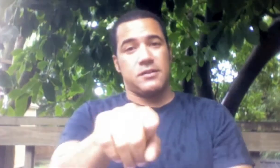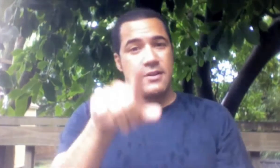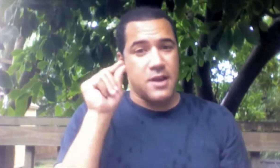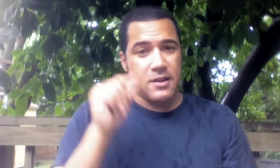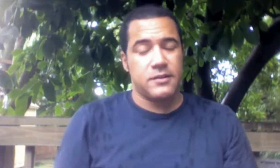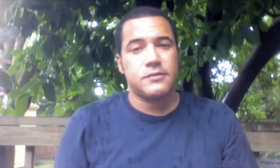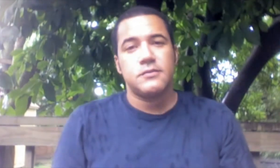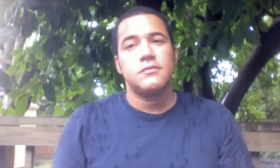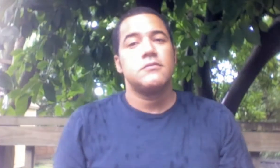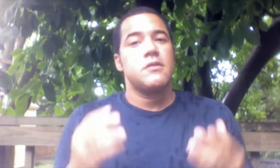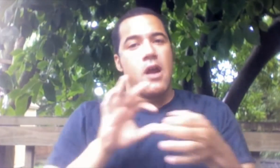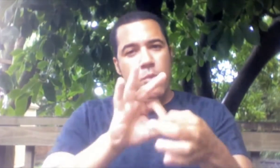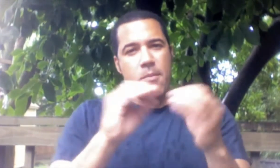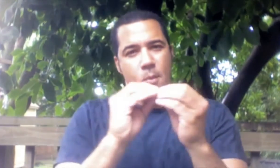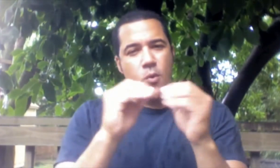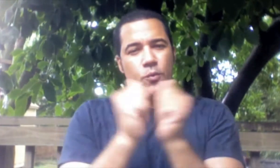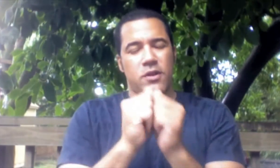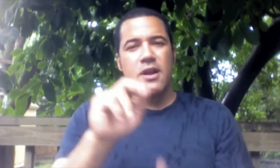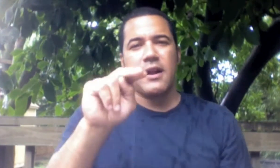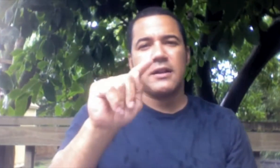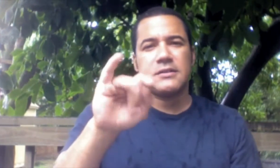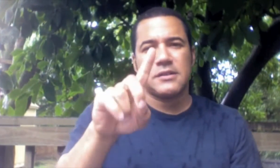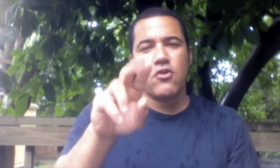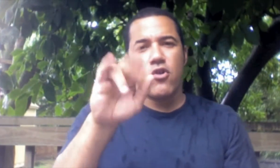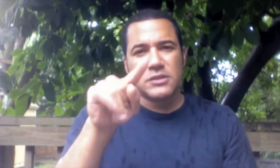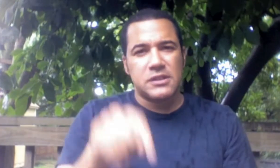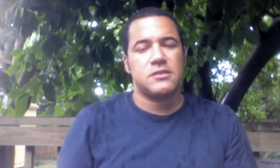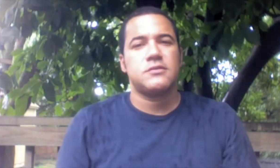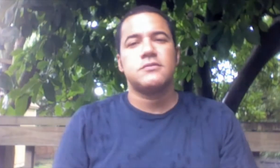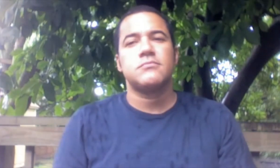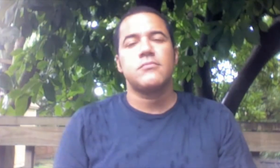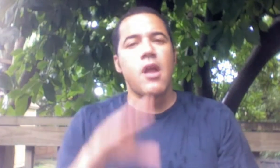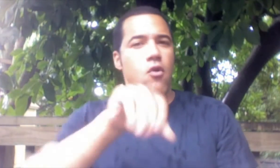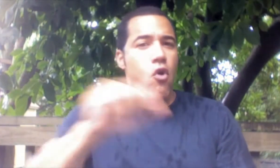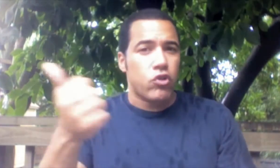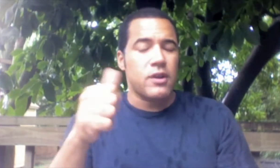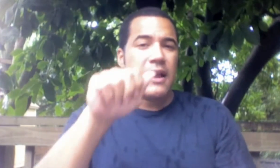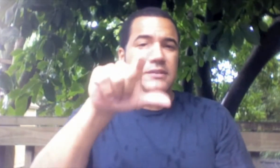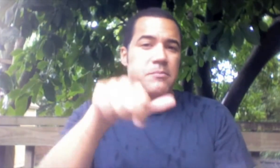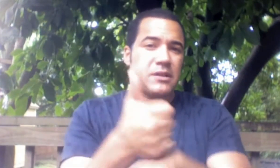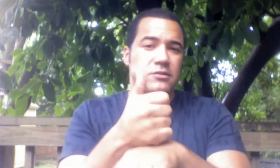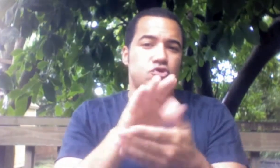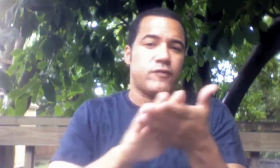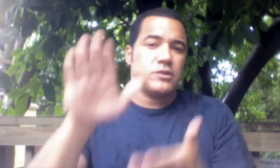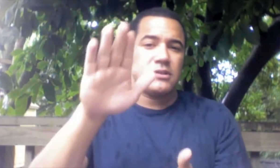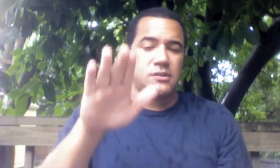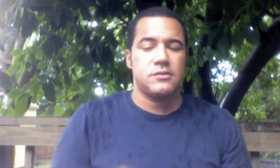My advice to Gallaudet..... collaborate more with NIH:RIT and other ASL based universities.